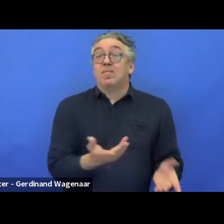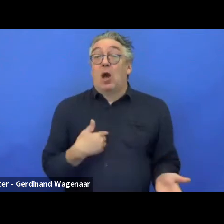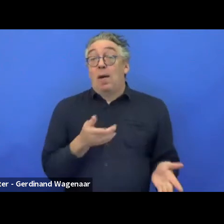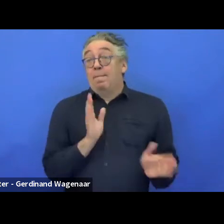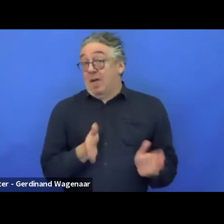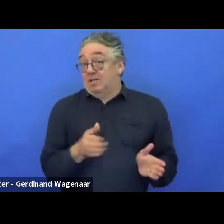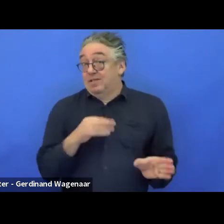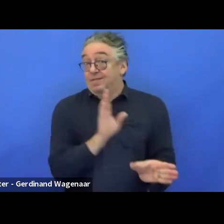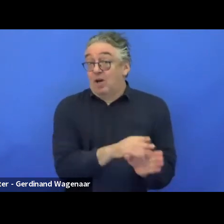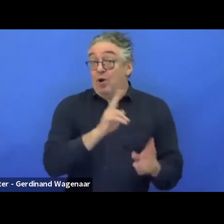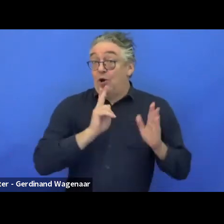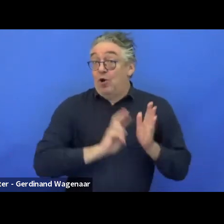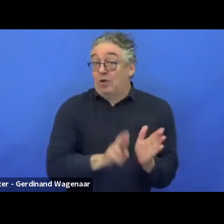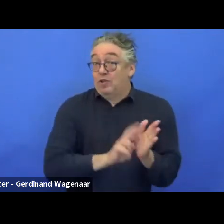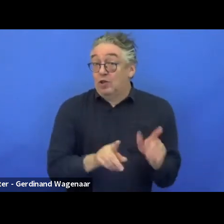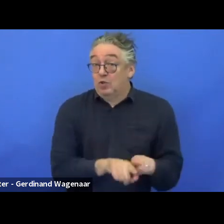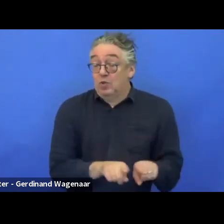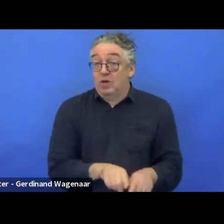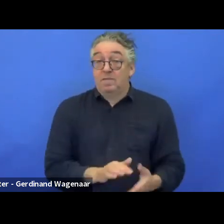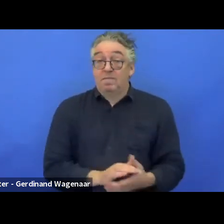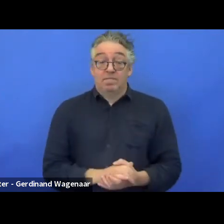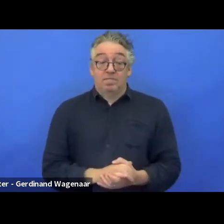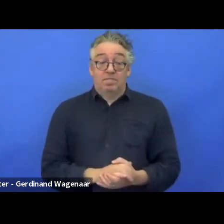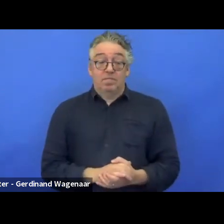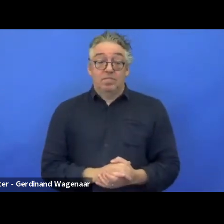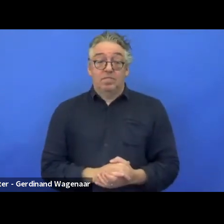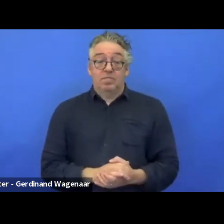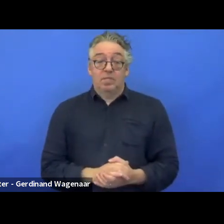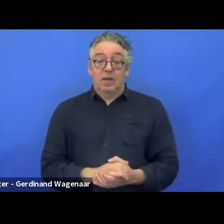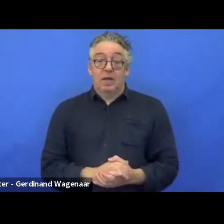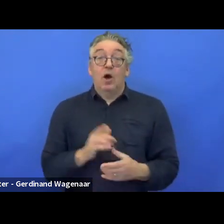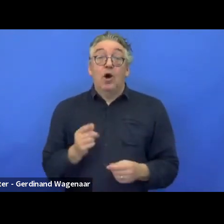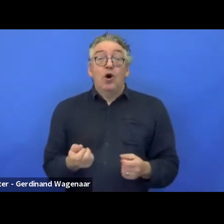Funding is becoming in some countries more scarce by the government,